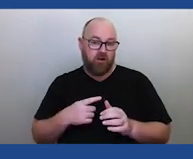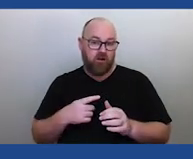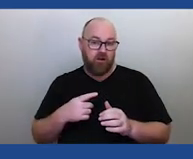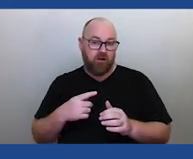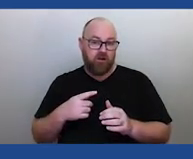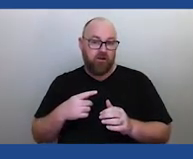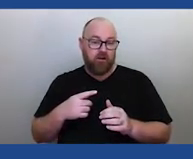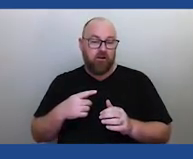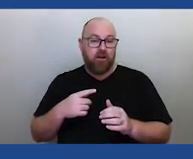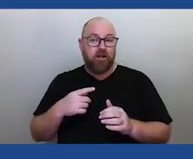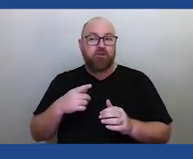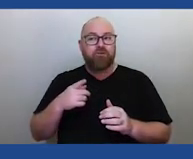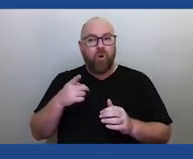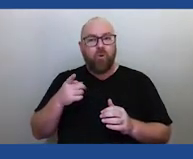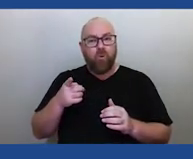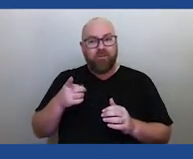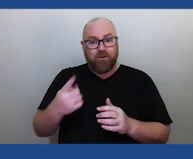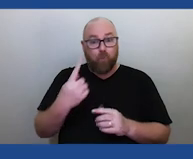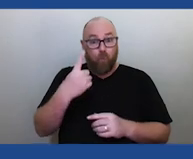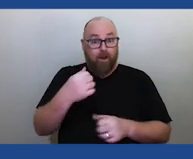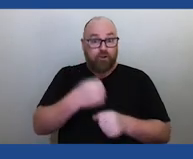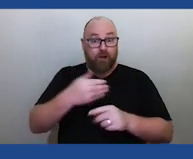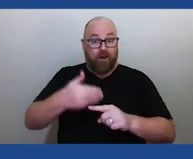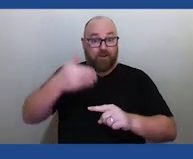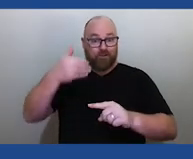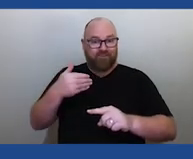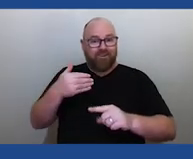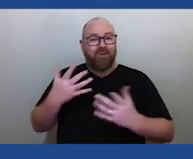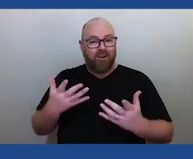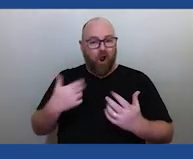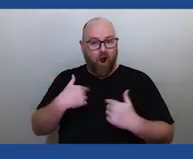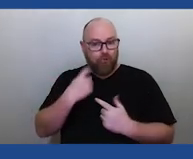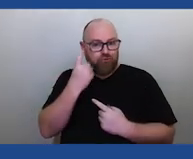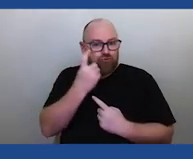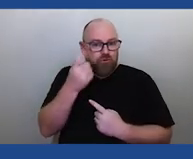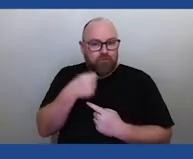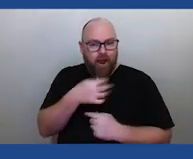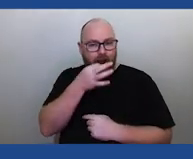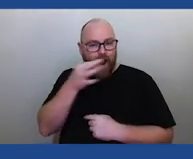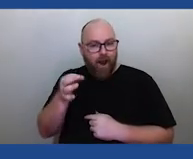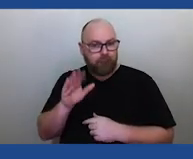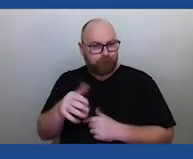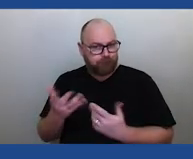So, you know, it was curious because I asked him about that and you know,